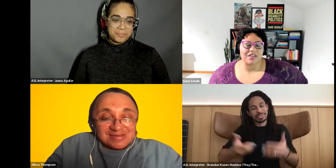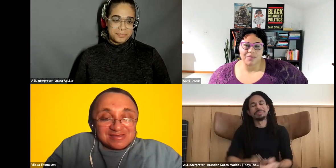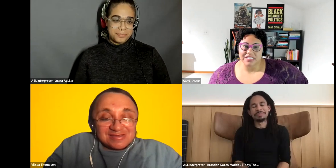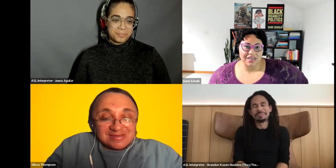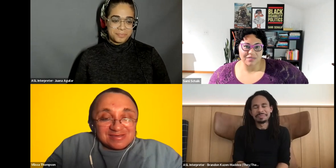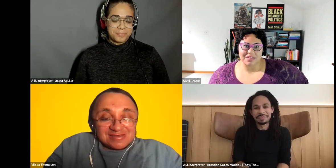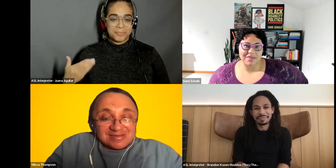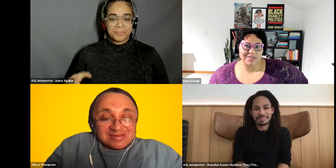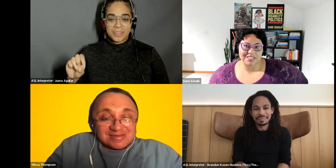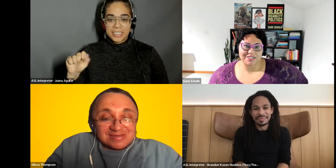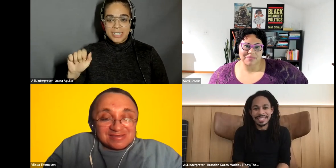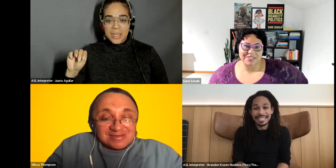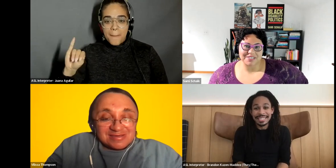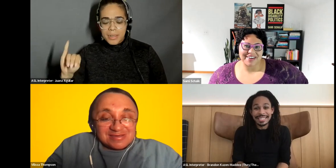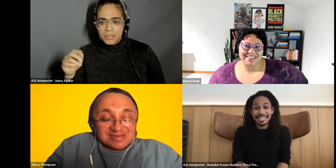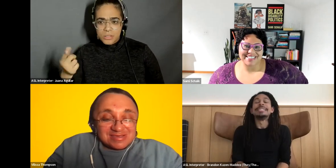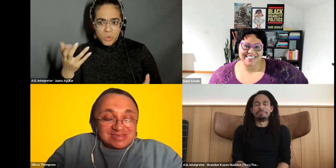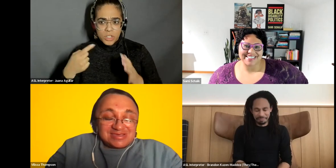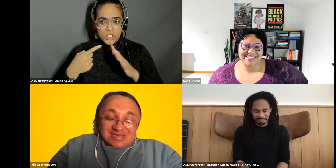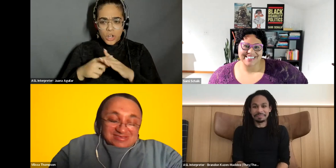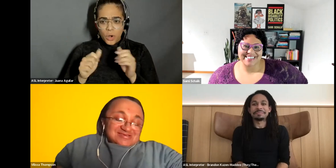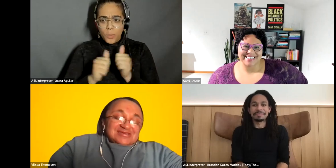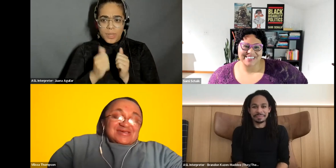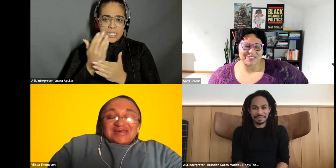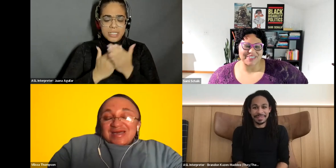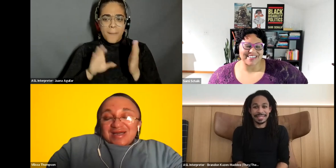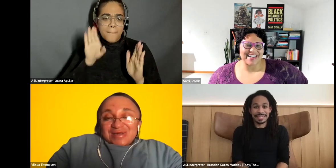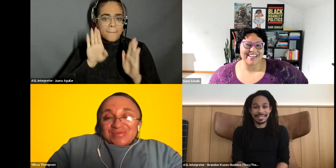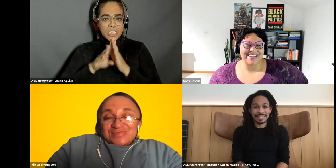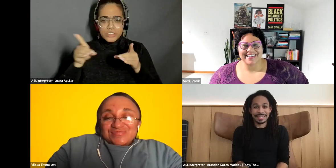Vilissa Thompson: You want to start with some image descriptions, friend Vilissa Thompson: Yes